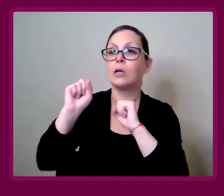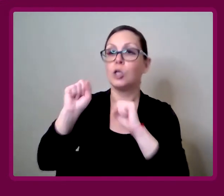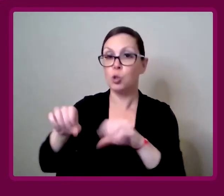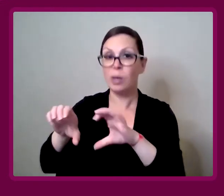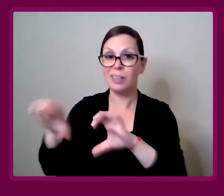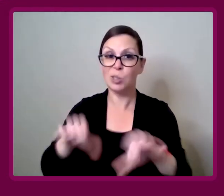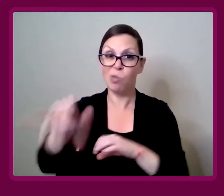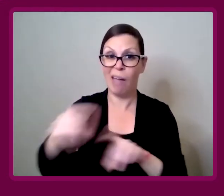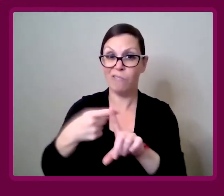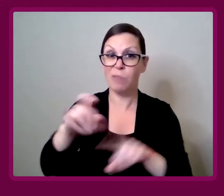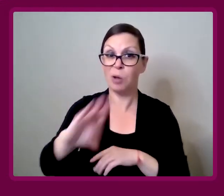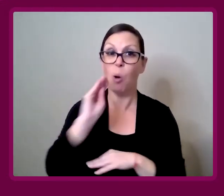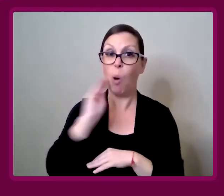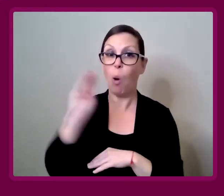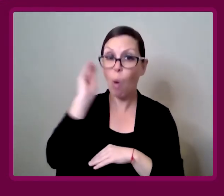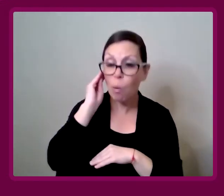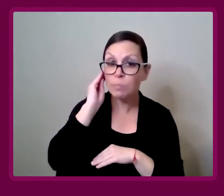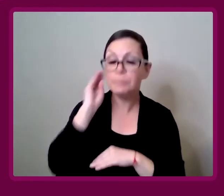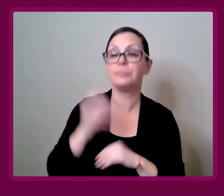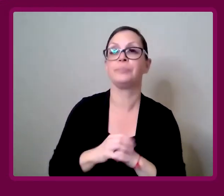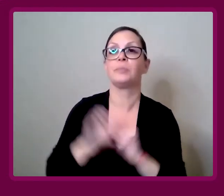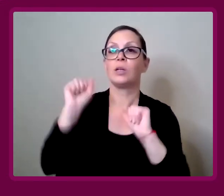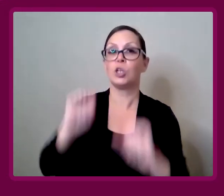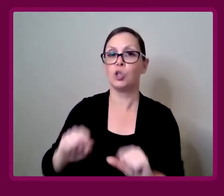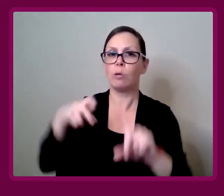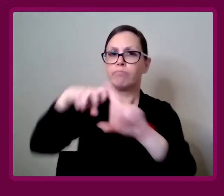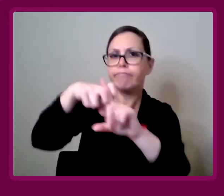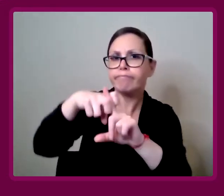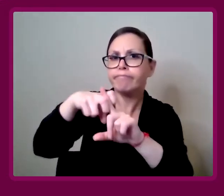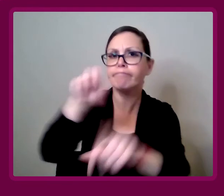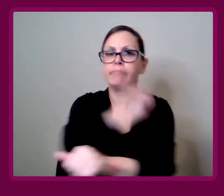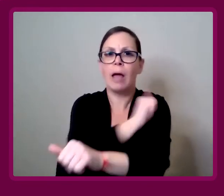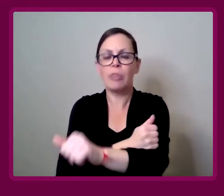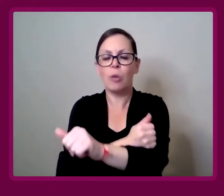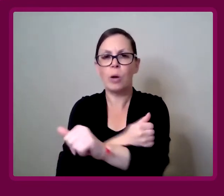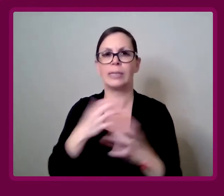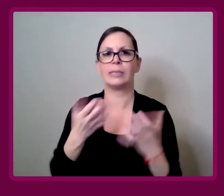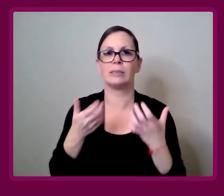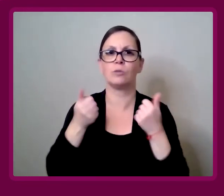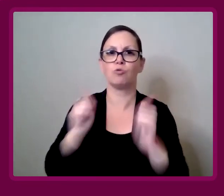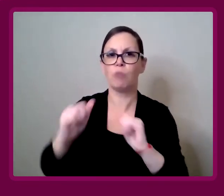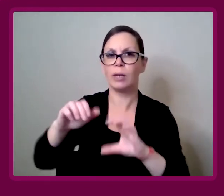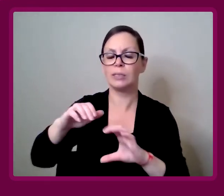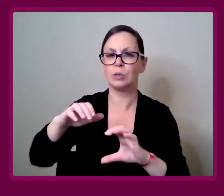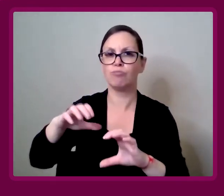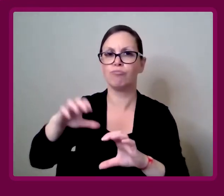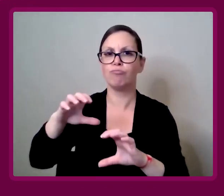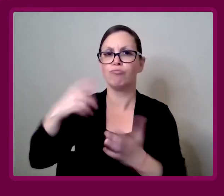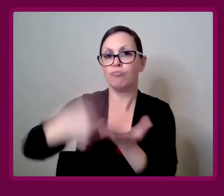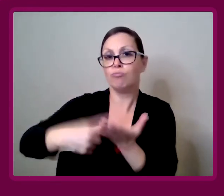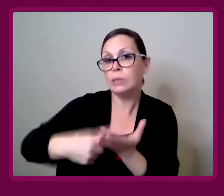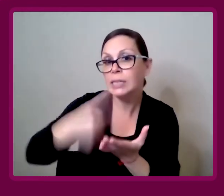Amy Francis-Smith: It could also be around talking to local authorities. Trying to discuss, on a wider level.